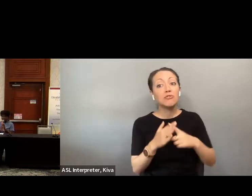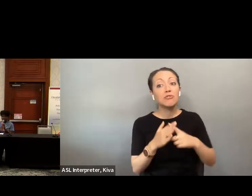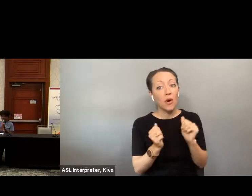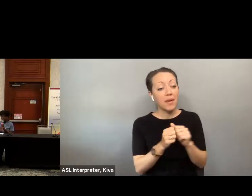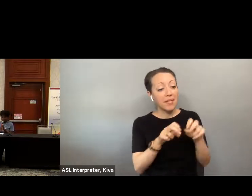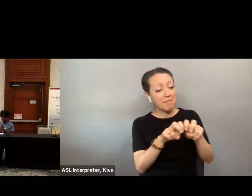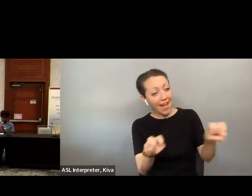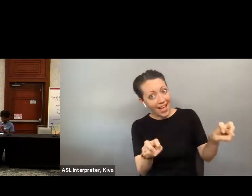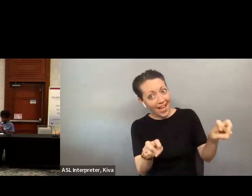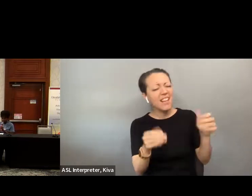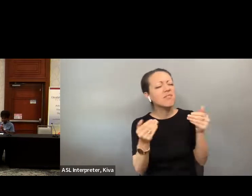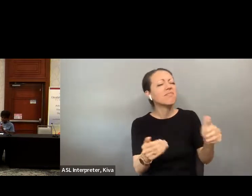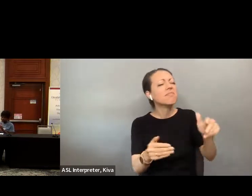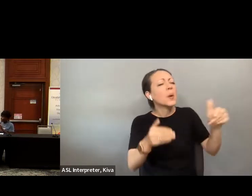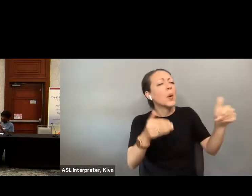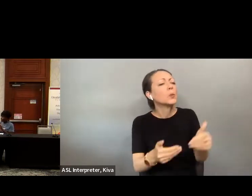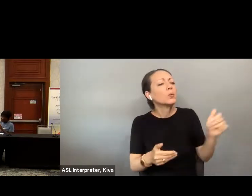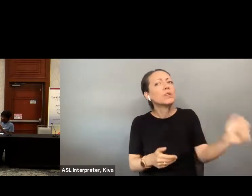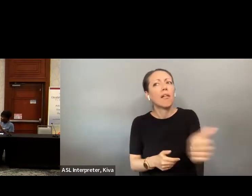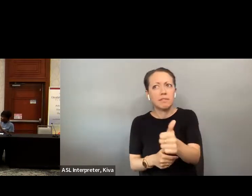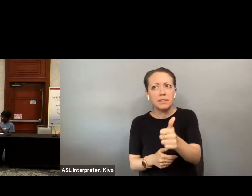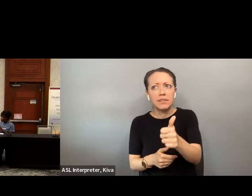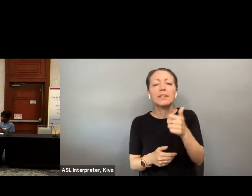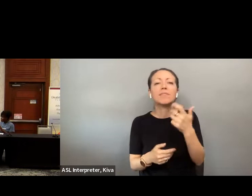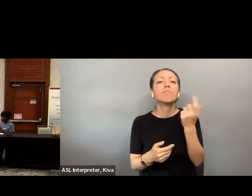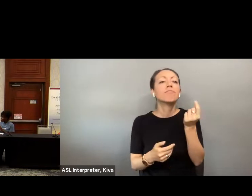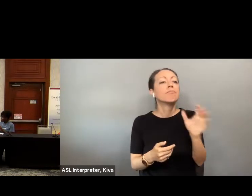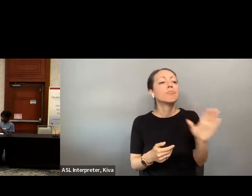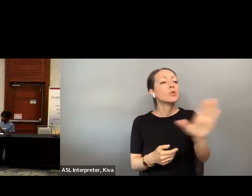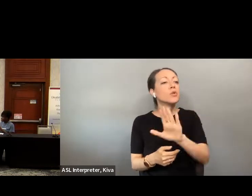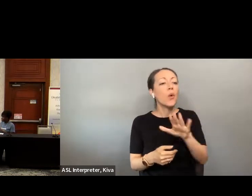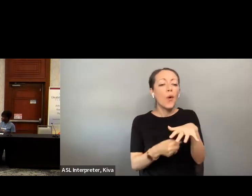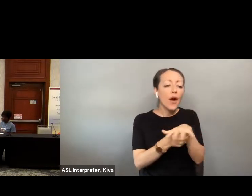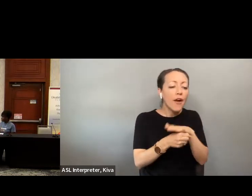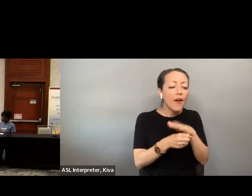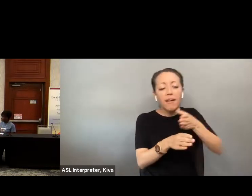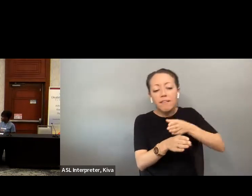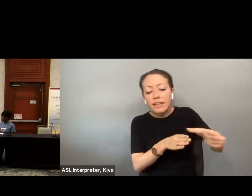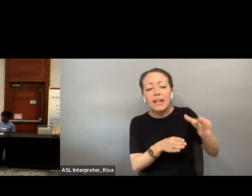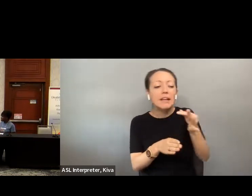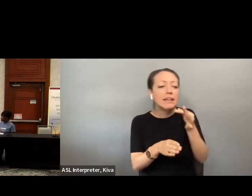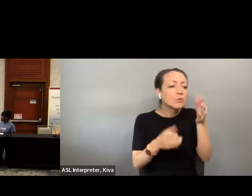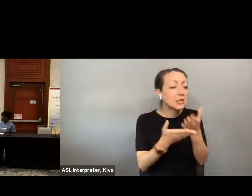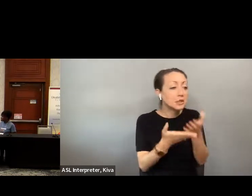And allow you guys to introduce those your area of working your expertise